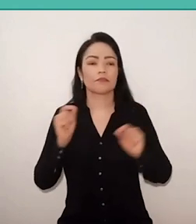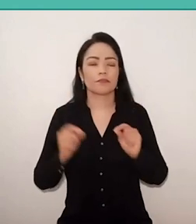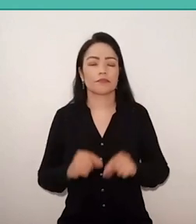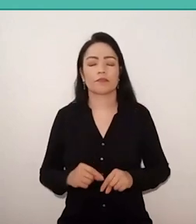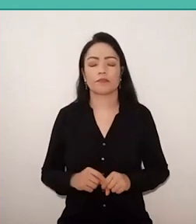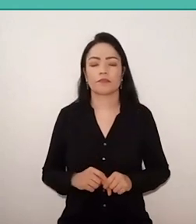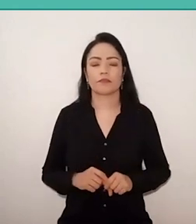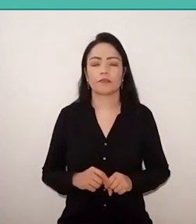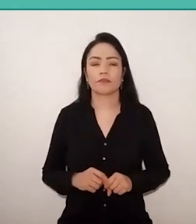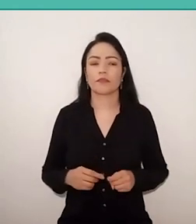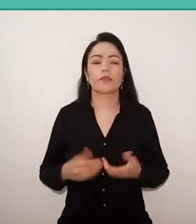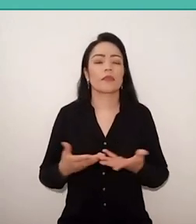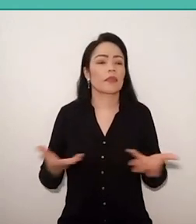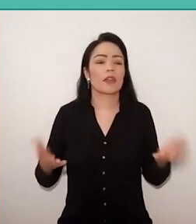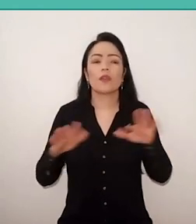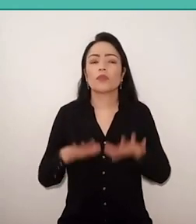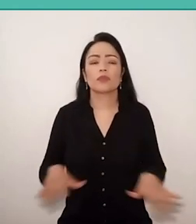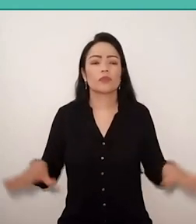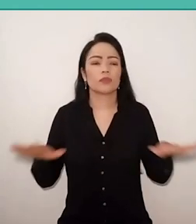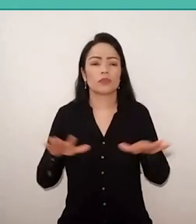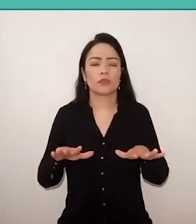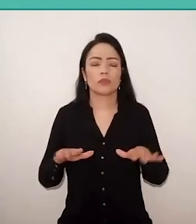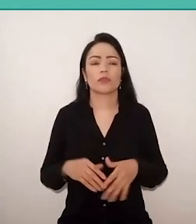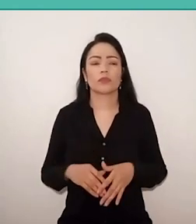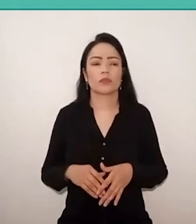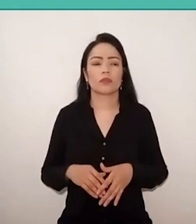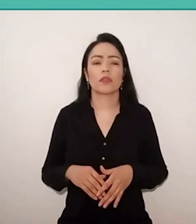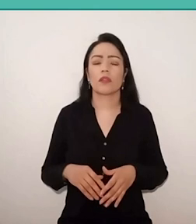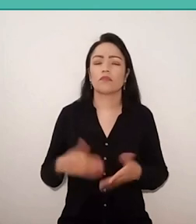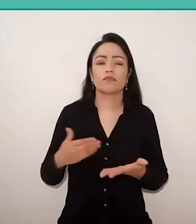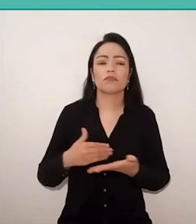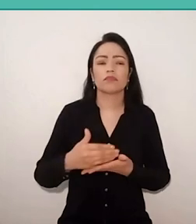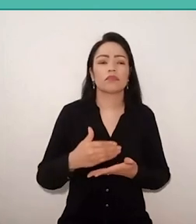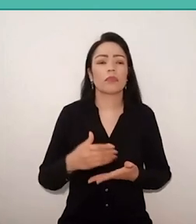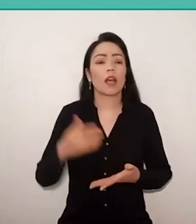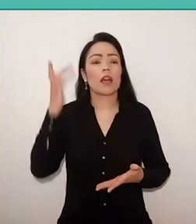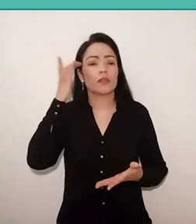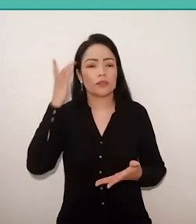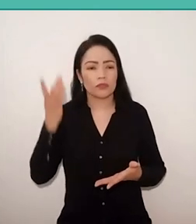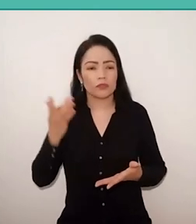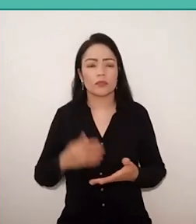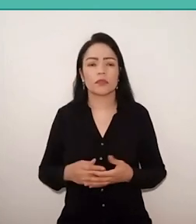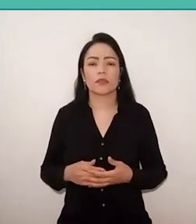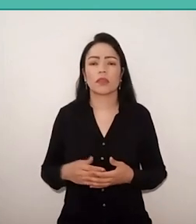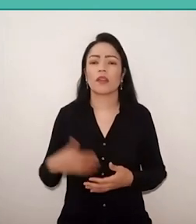there was a whole conception which was a conception to take to the peasants